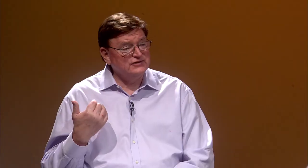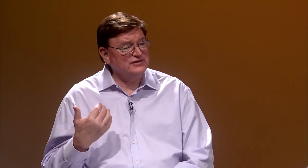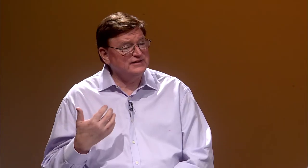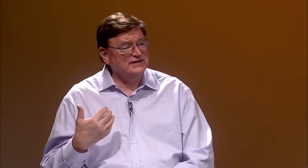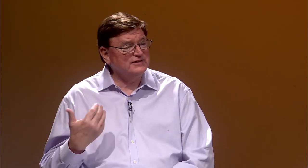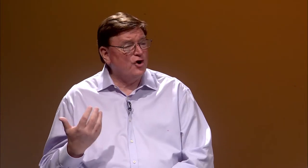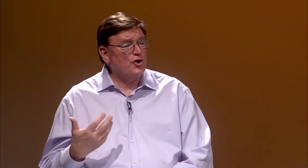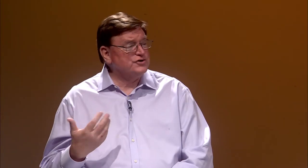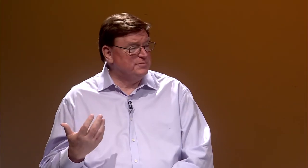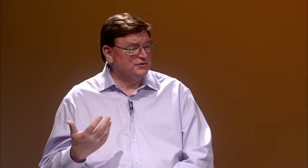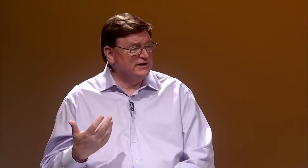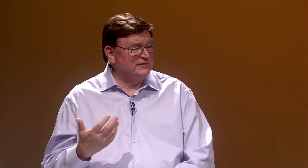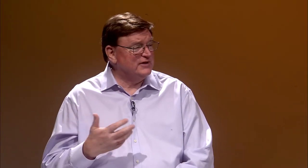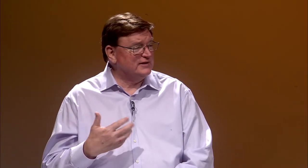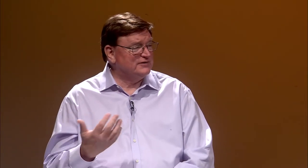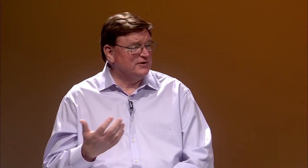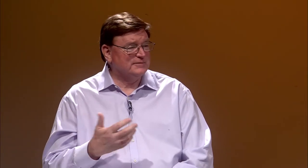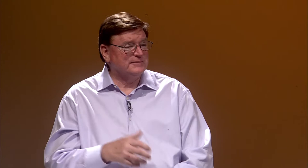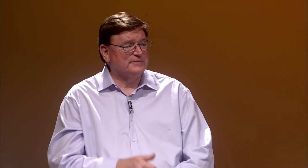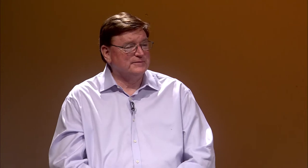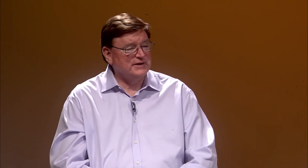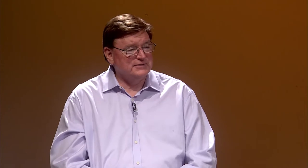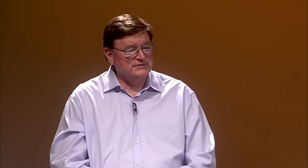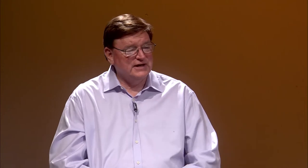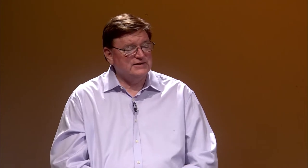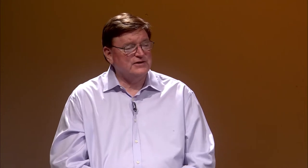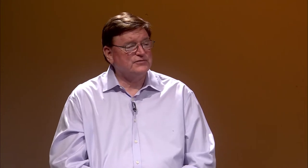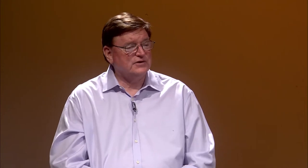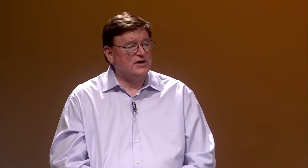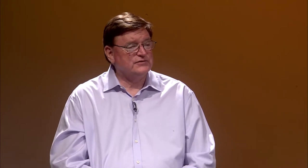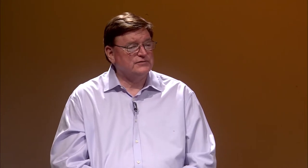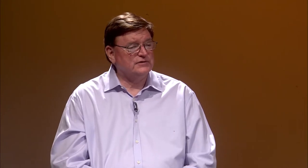It's hard to believe that they could take that philosophy.